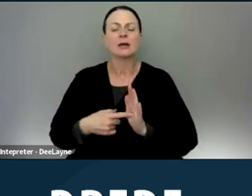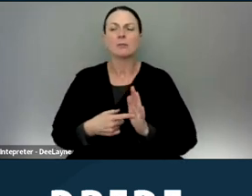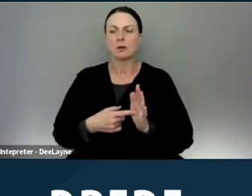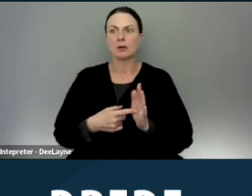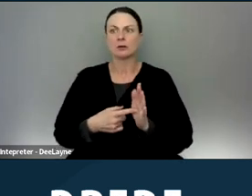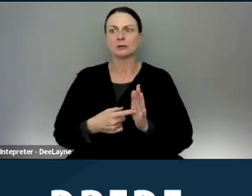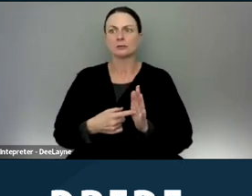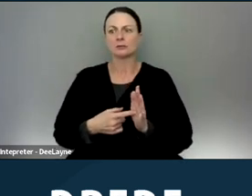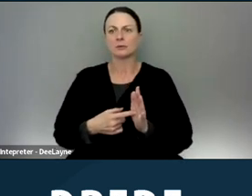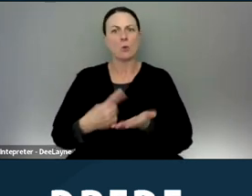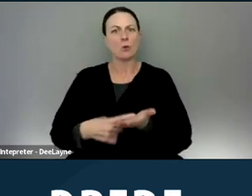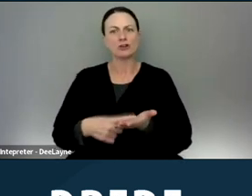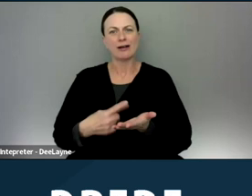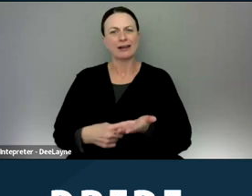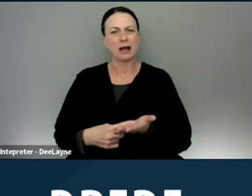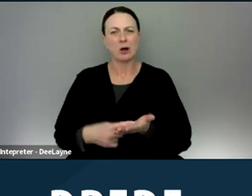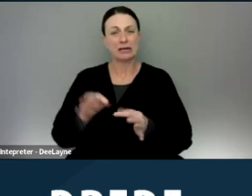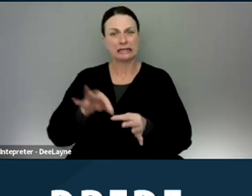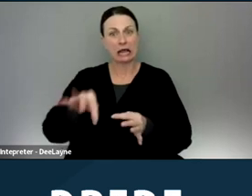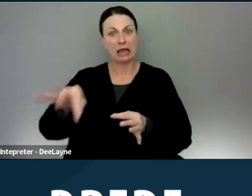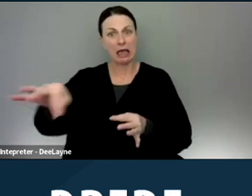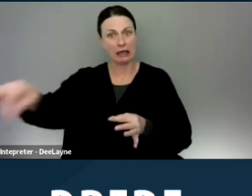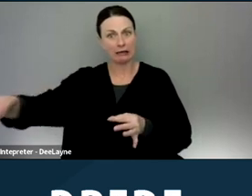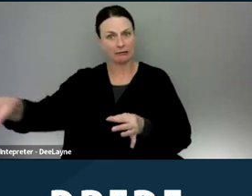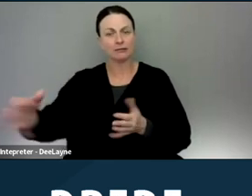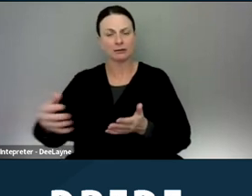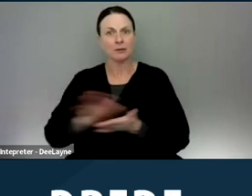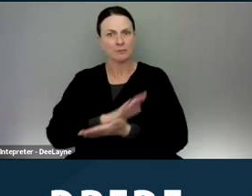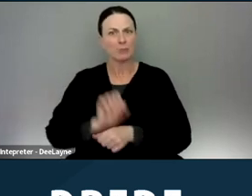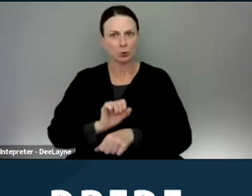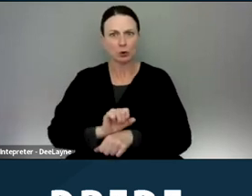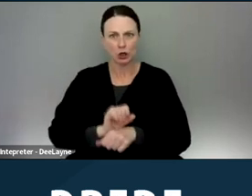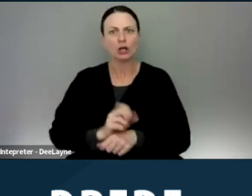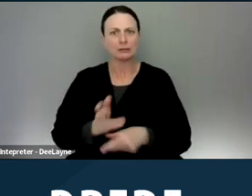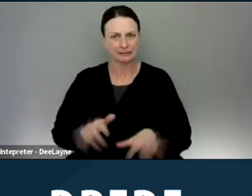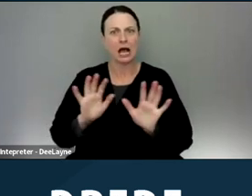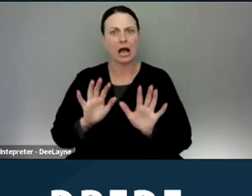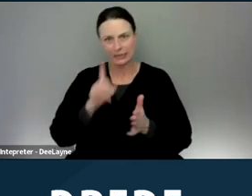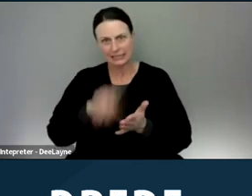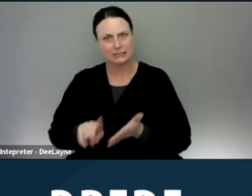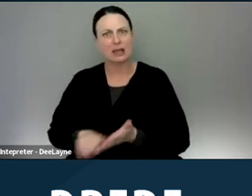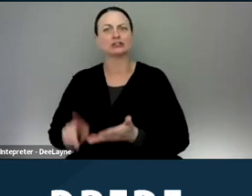we're talking about the delays in getting paperwork done and inspections done when you want